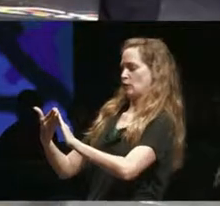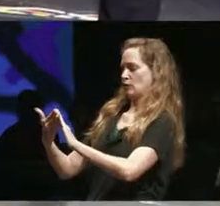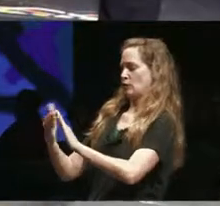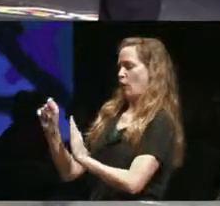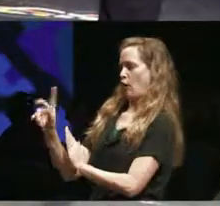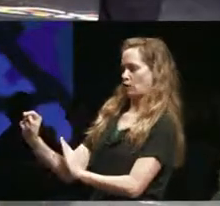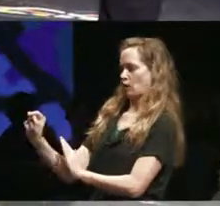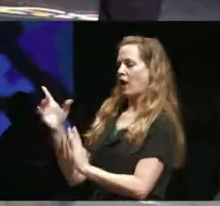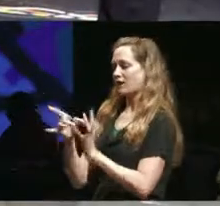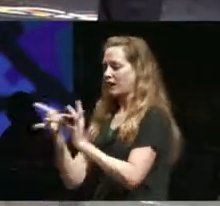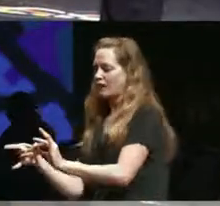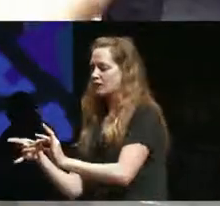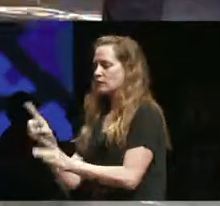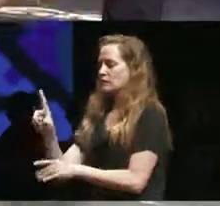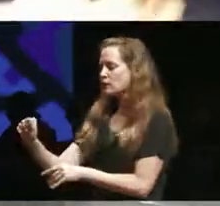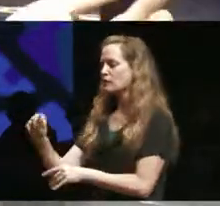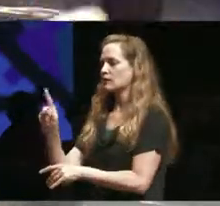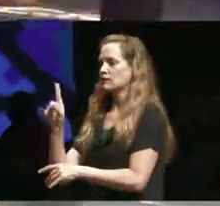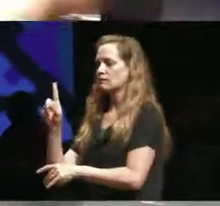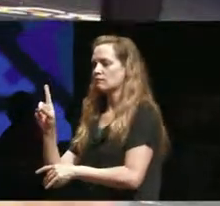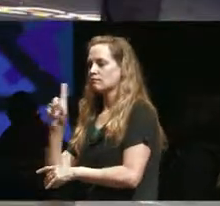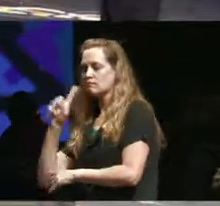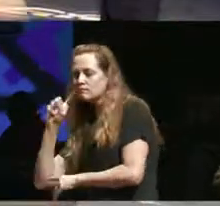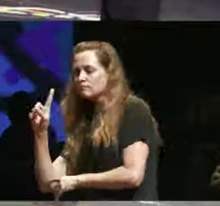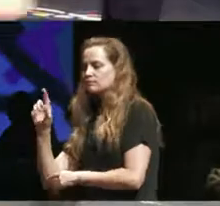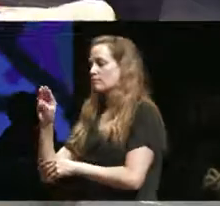disability deaf or mad arts. It's not that community arts isn't also an essential